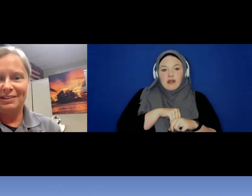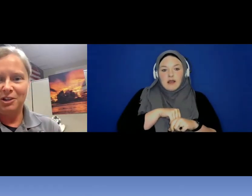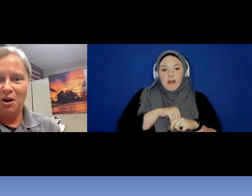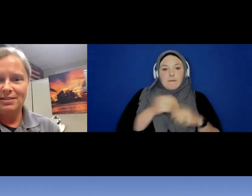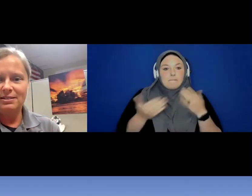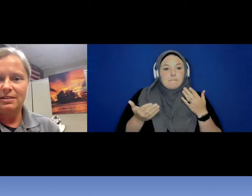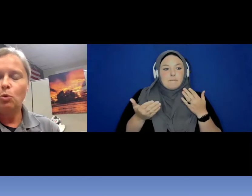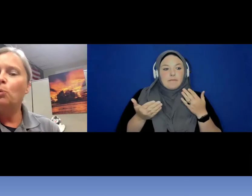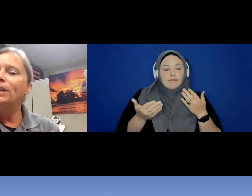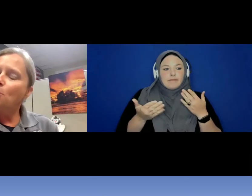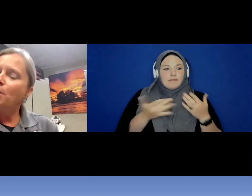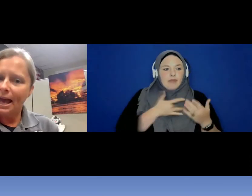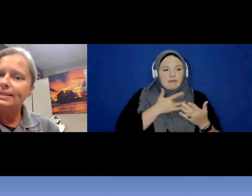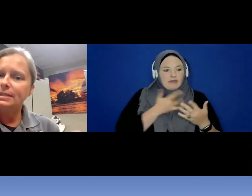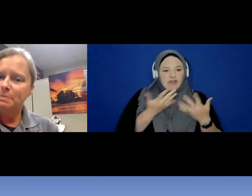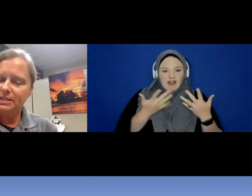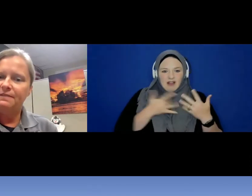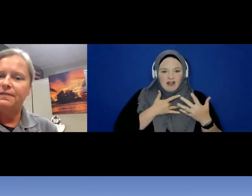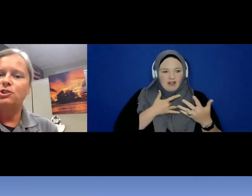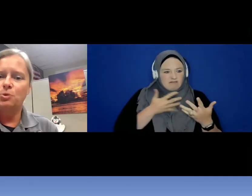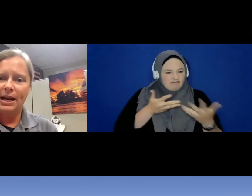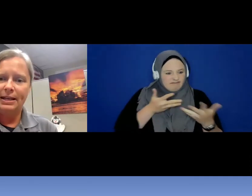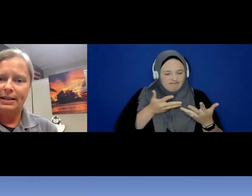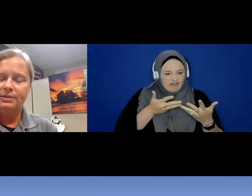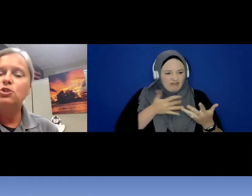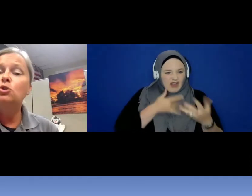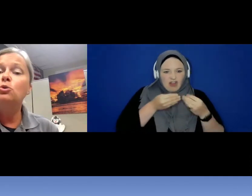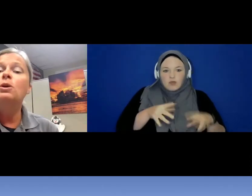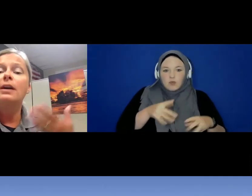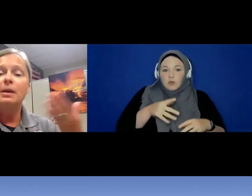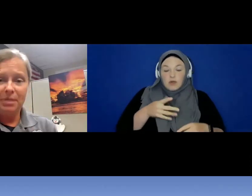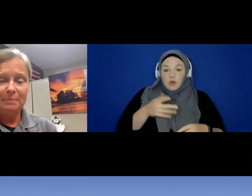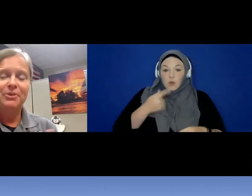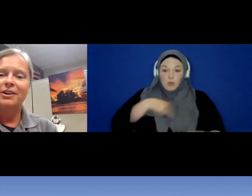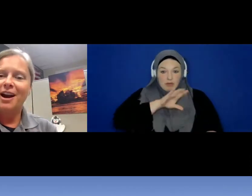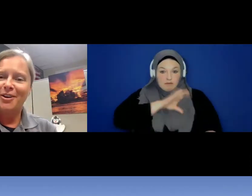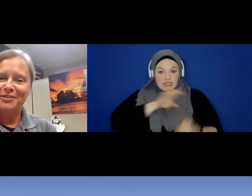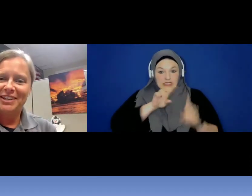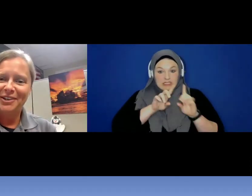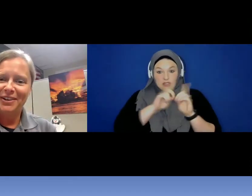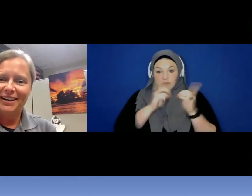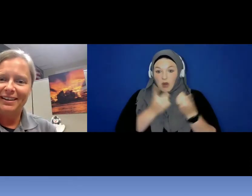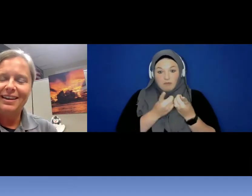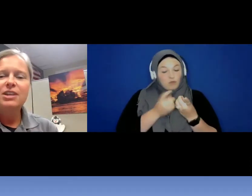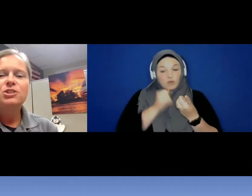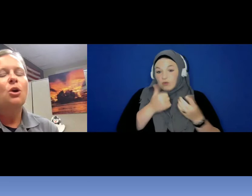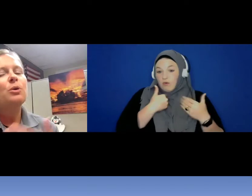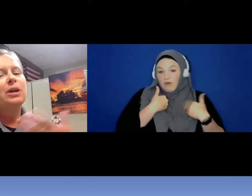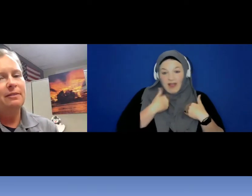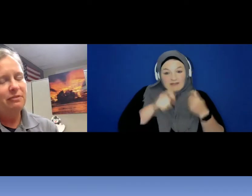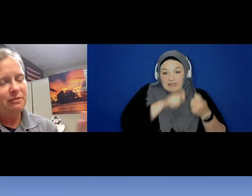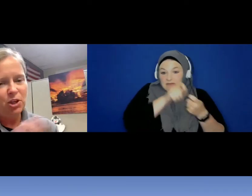a loss. We don't get specific training to people who are hard of hearing. So, if